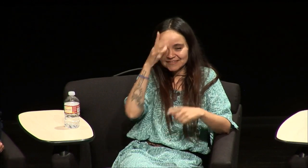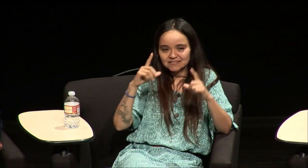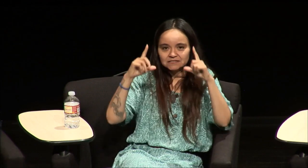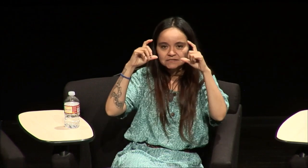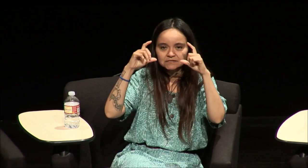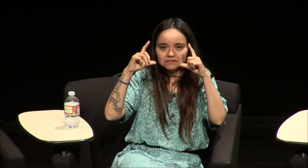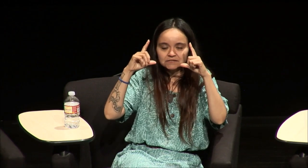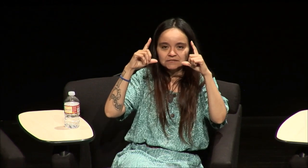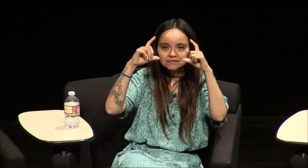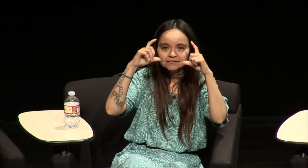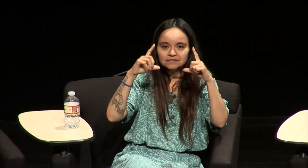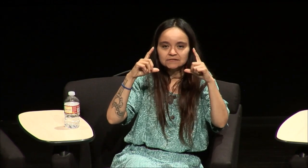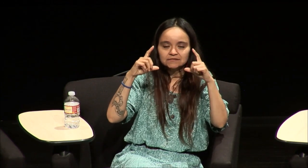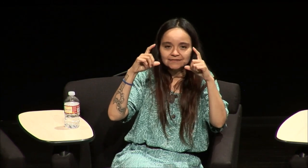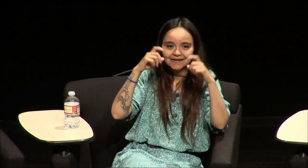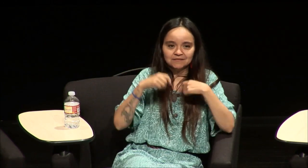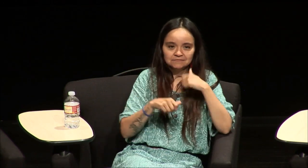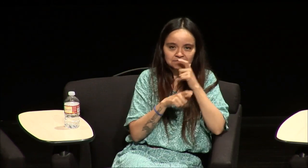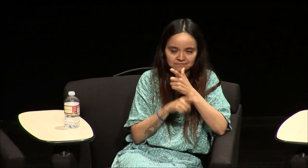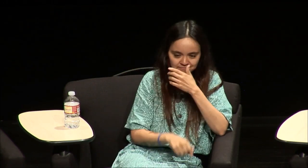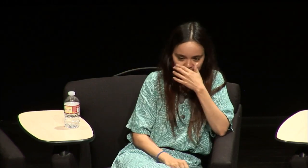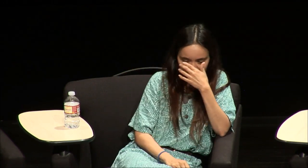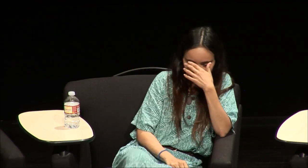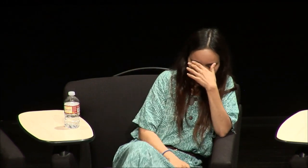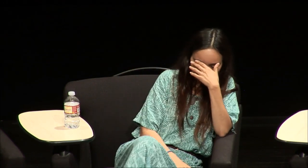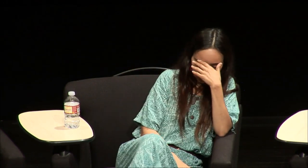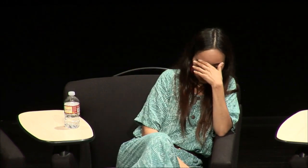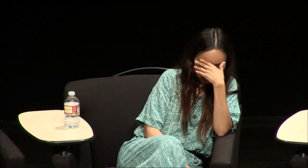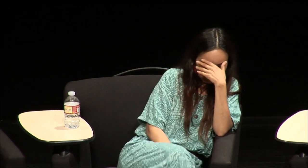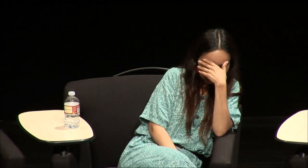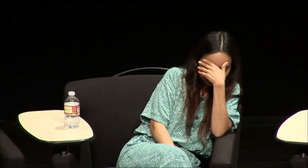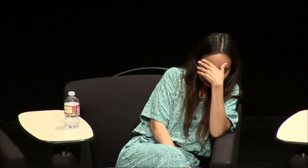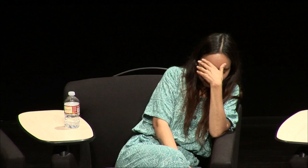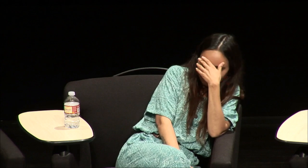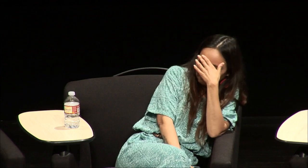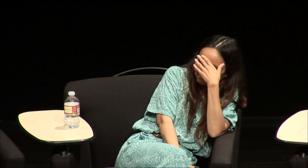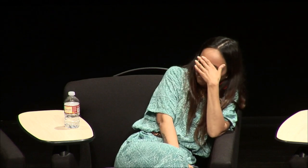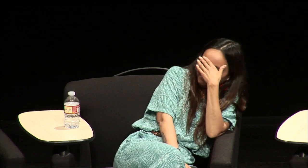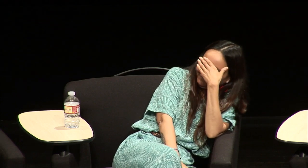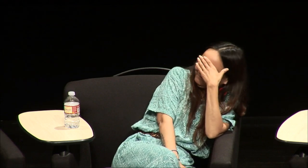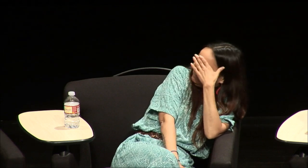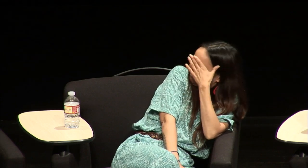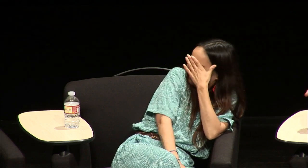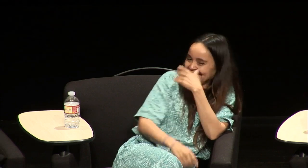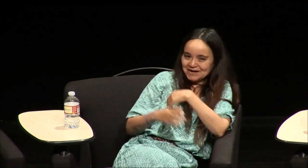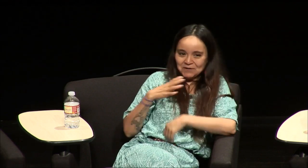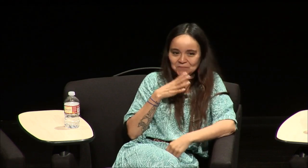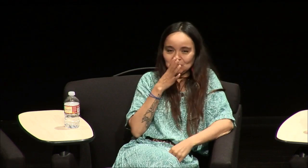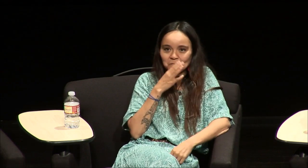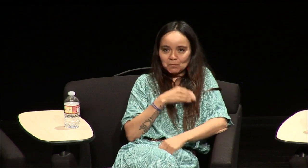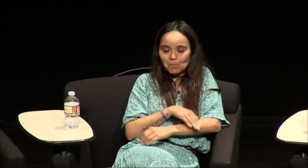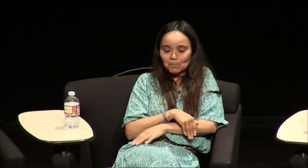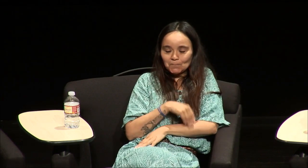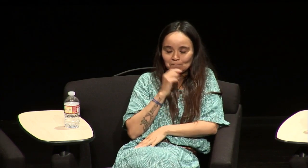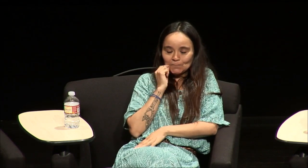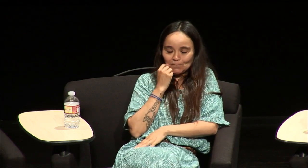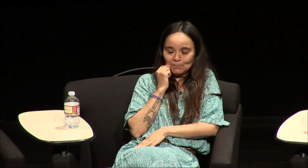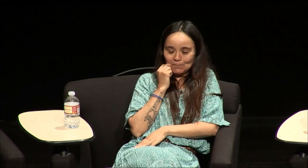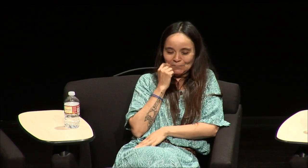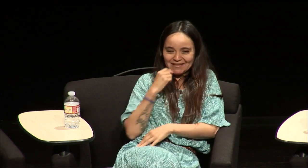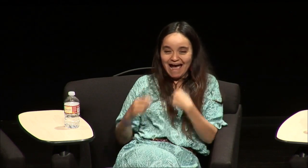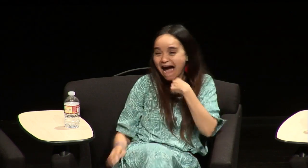so my dad snaps the picture right and my sisters like oh god and my mom was just